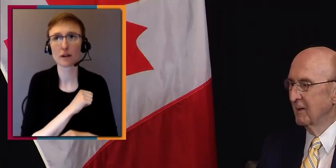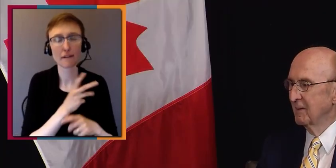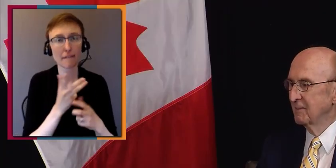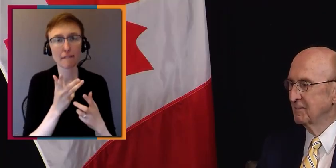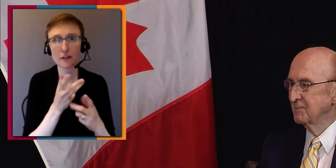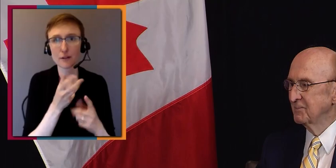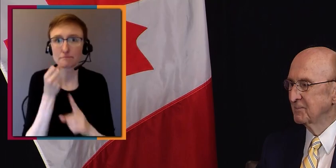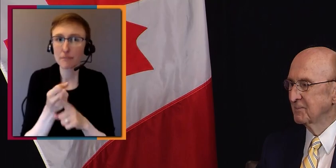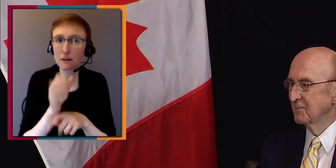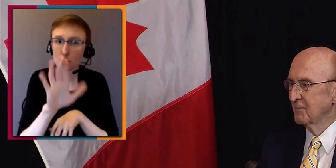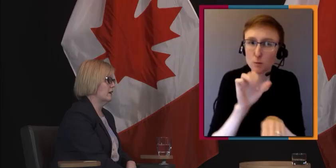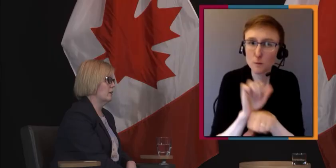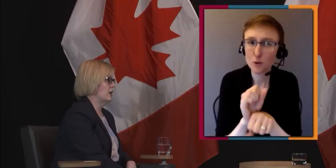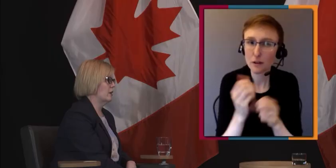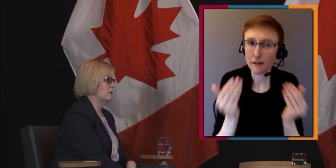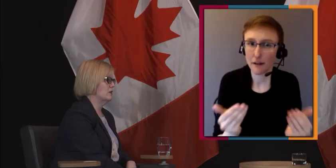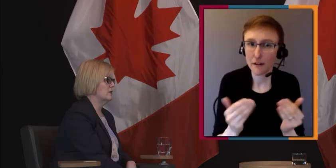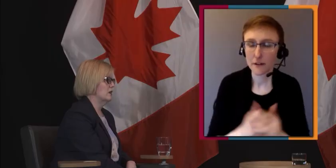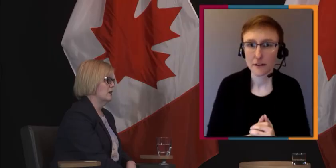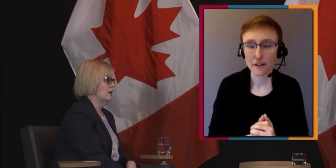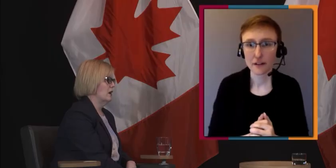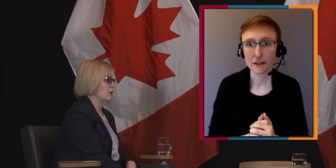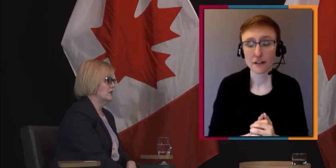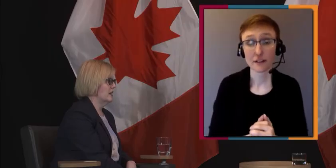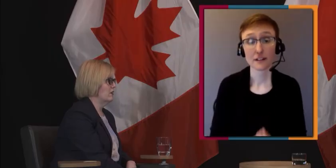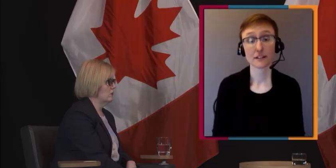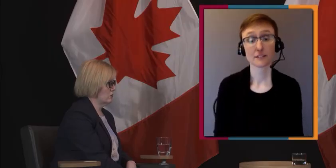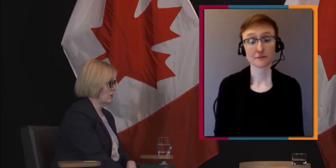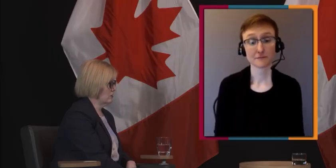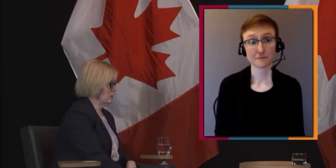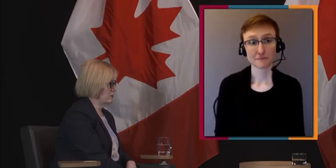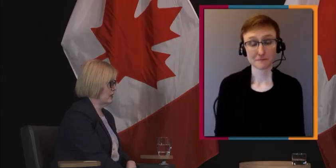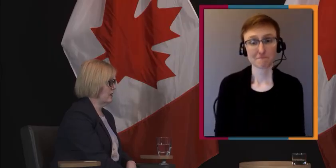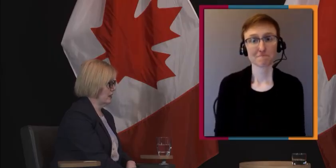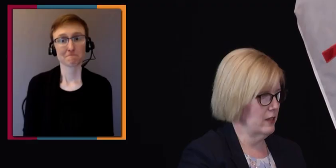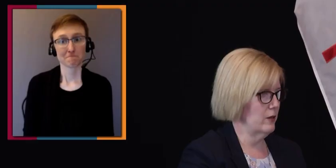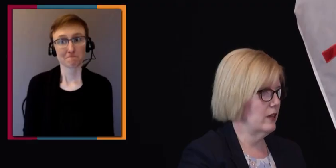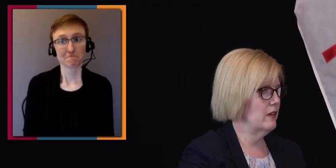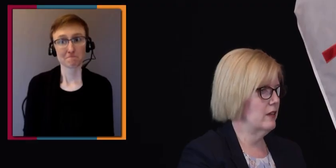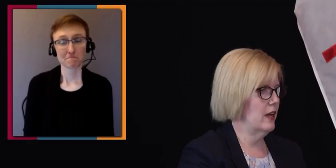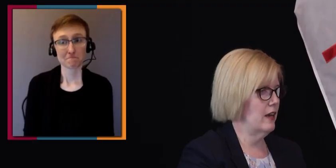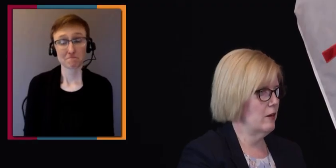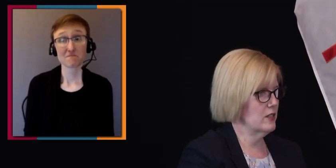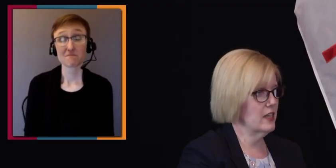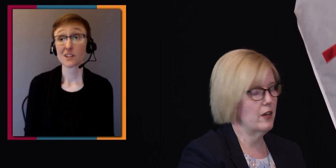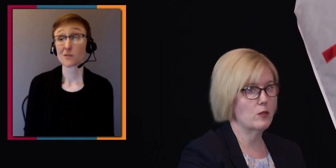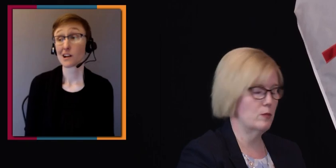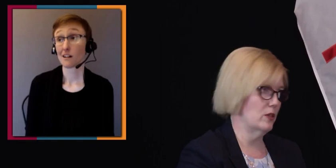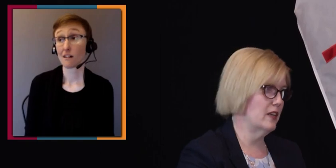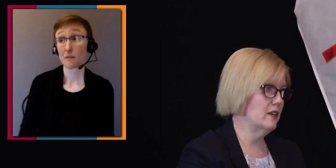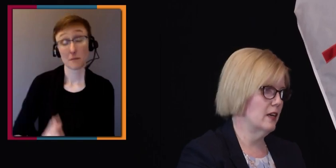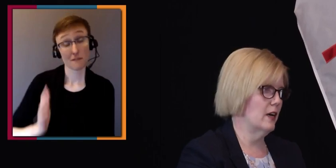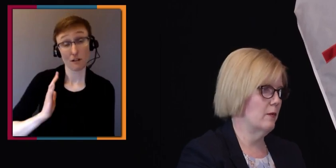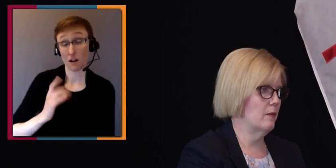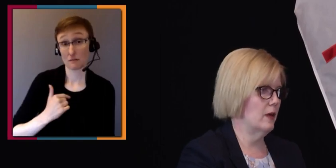You know, Craig, I think-- I mean, I was a kid who struggled to be included, and I was a kid who was bullied.